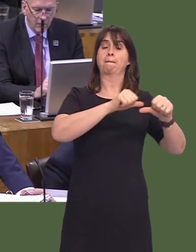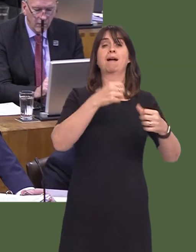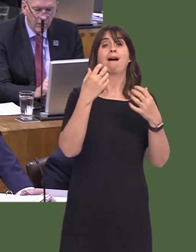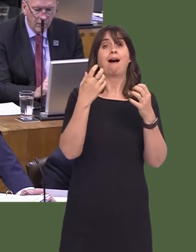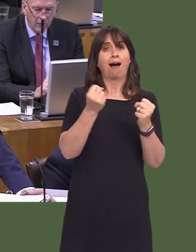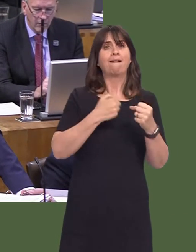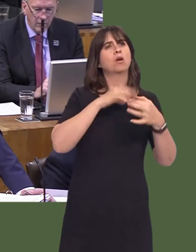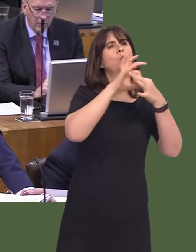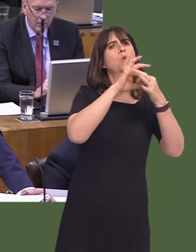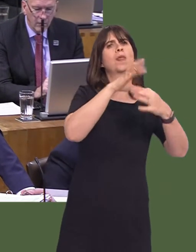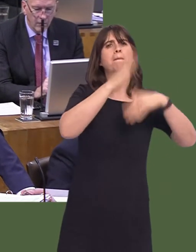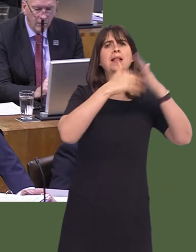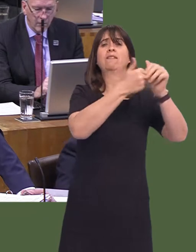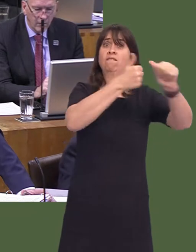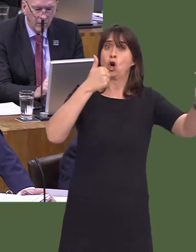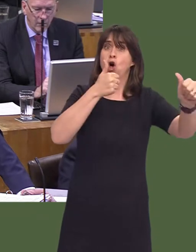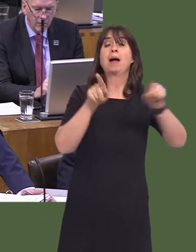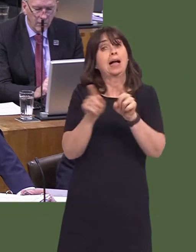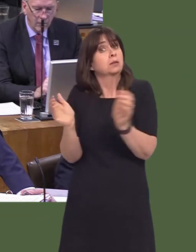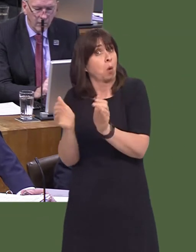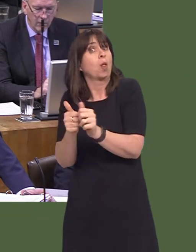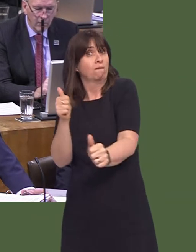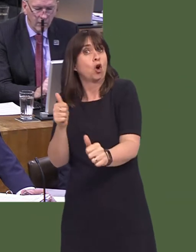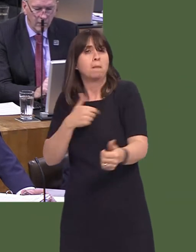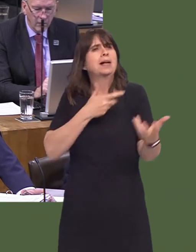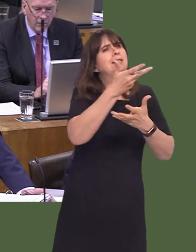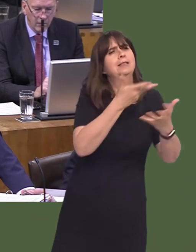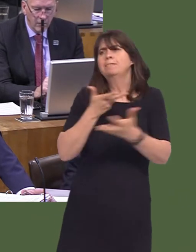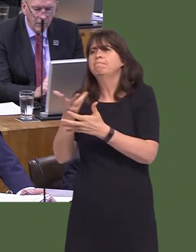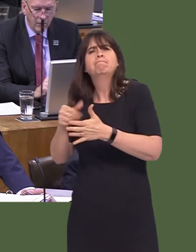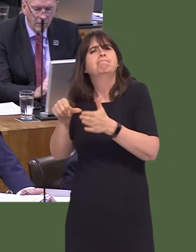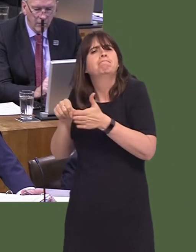SMEs, to understand and, of course, to tackle the barriers that they face to building more